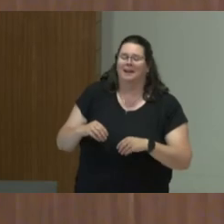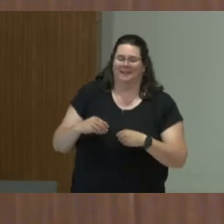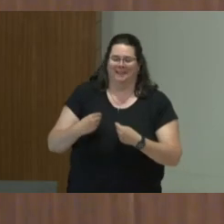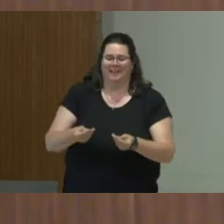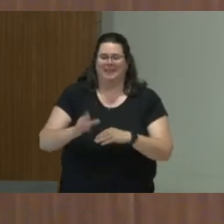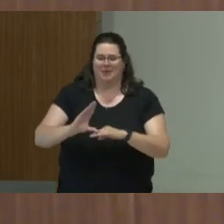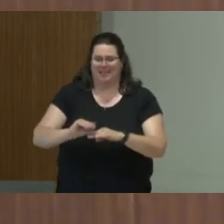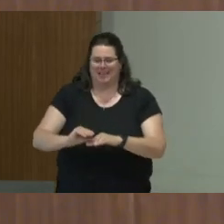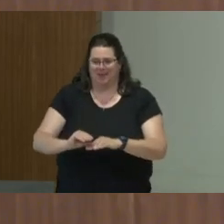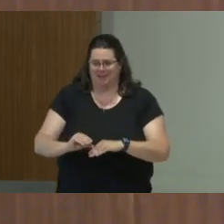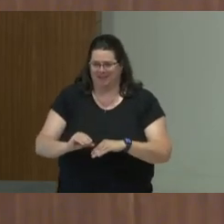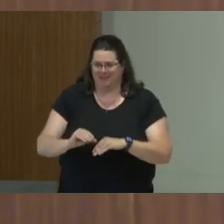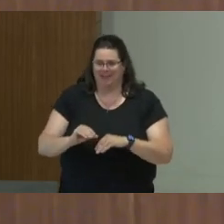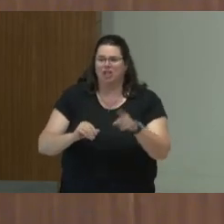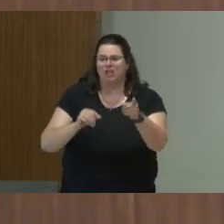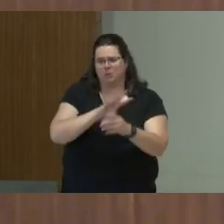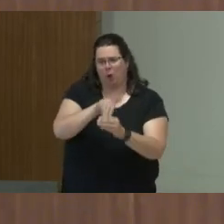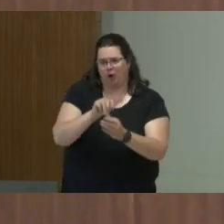I was one that was critical of his language.